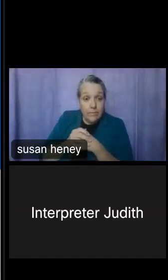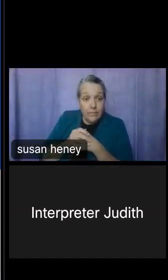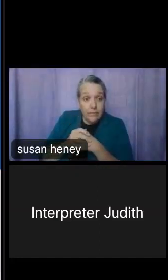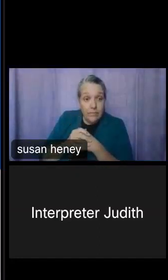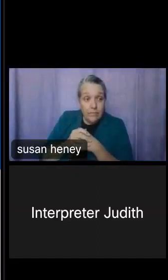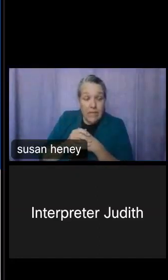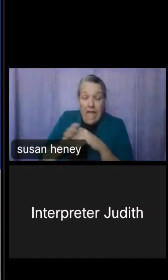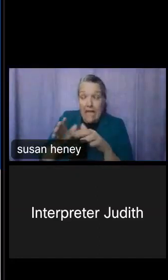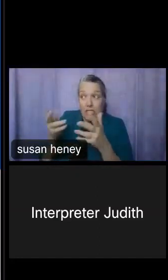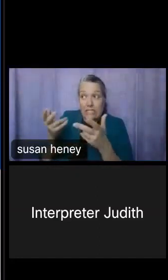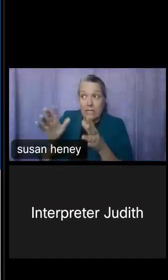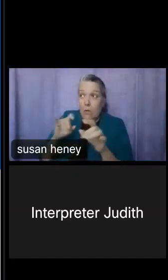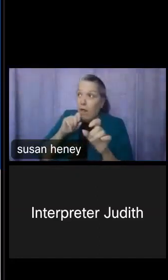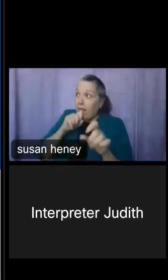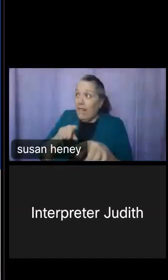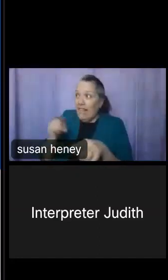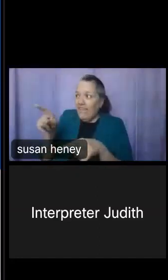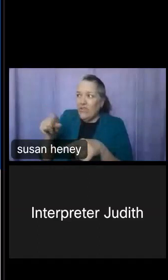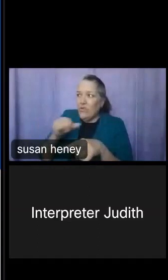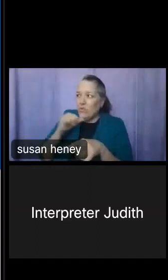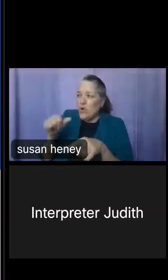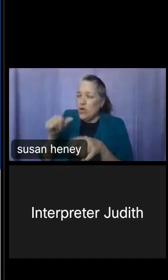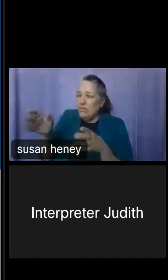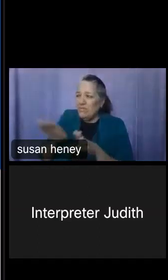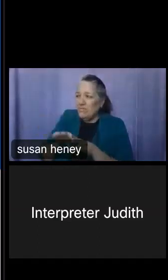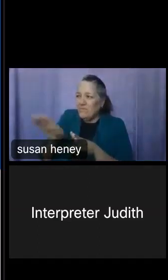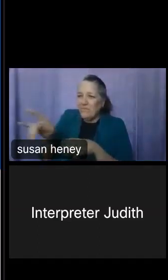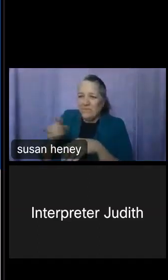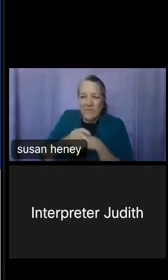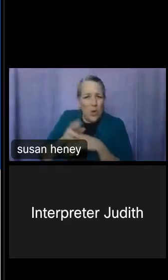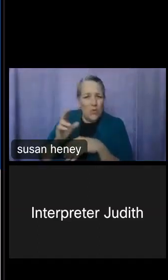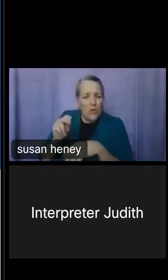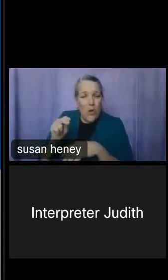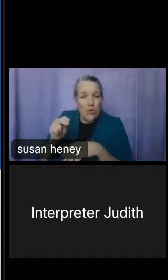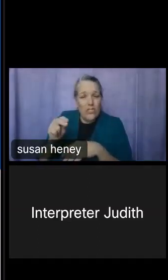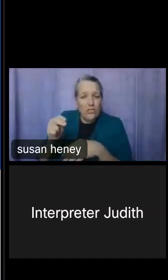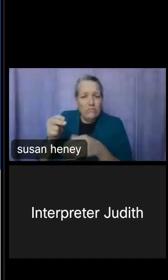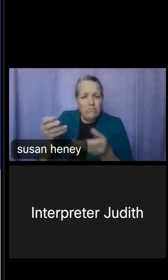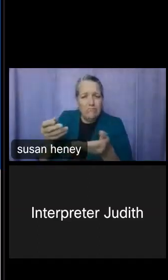Ana Arredondo: No, no, it just gives me an idea whether, you know, folks are able to